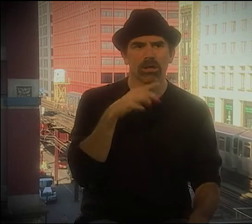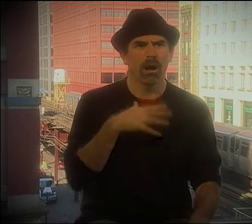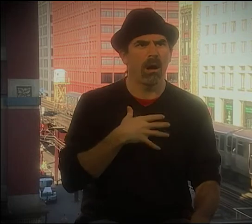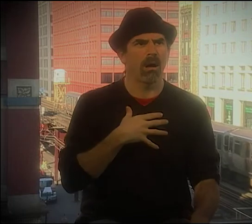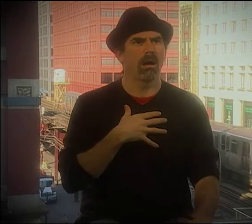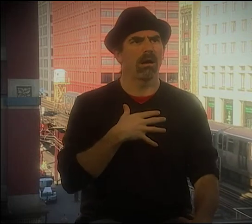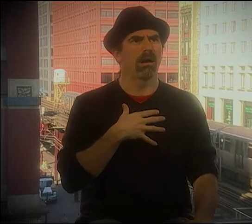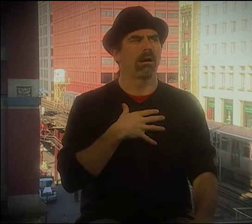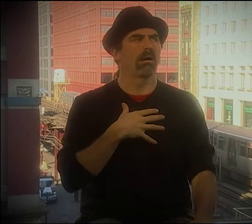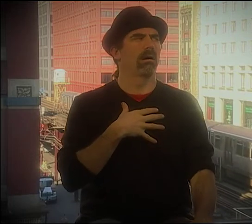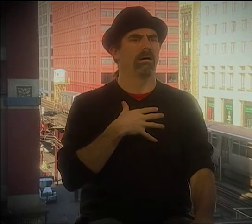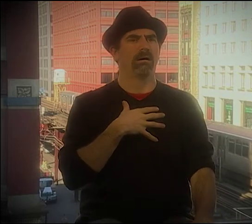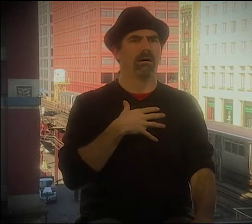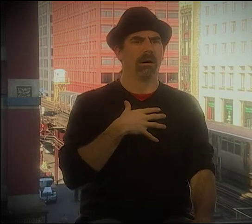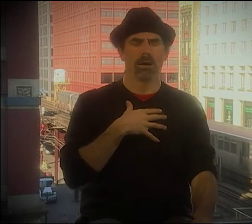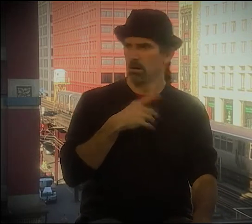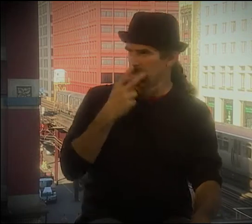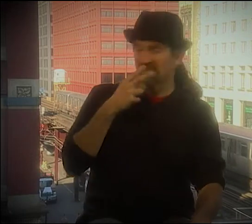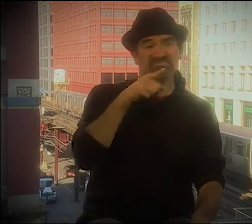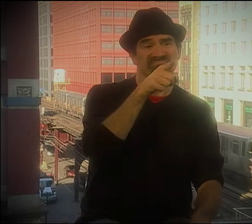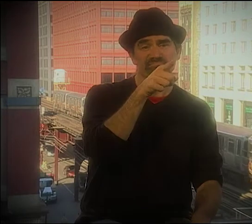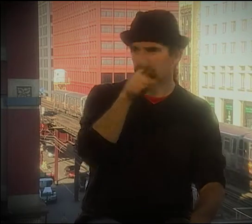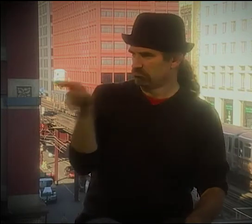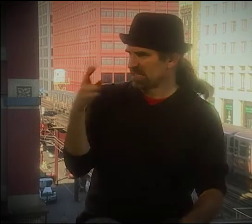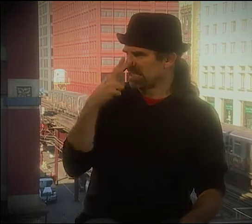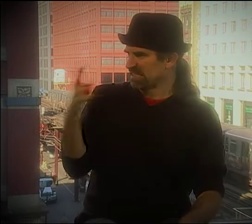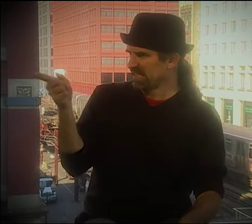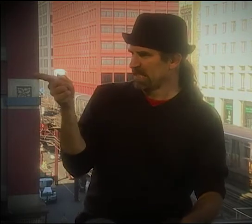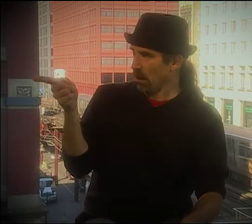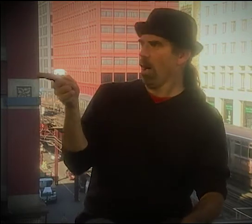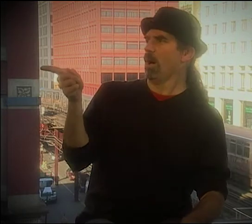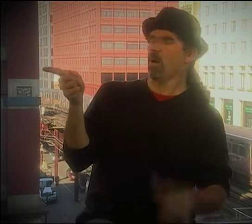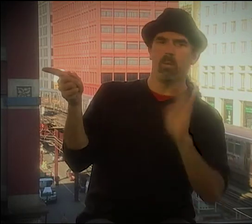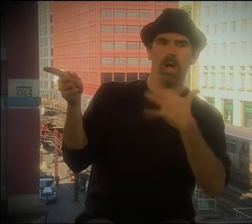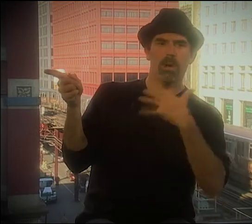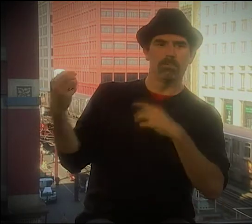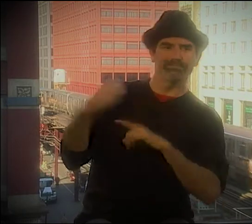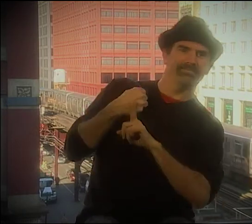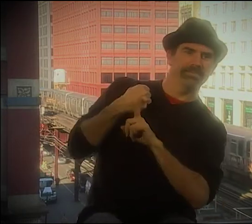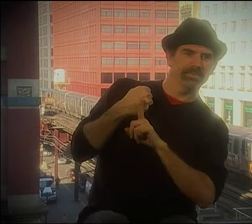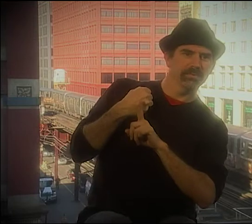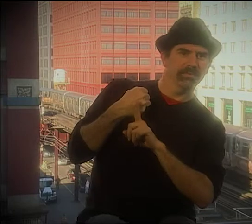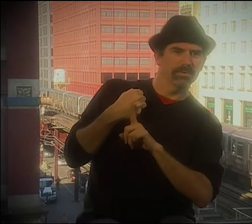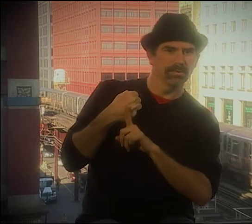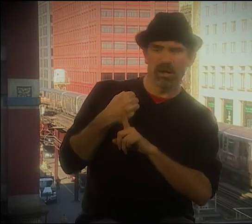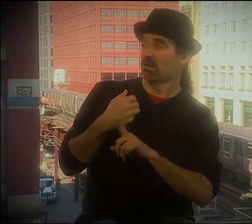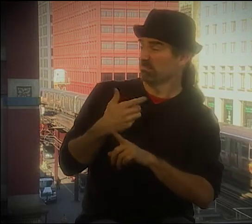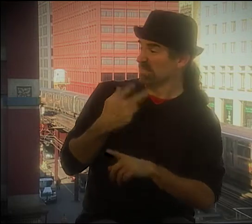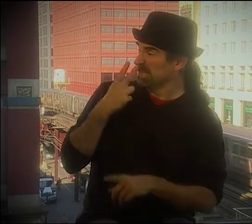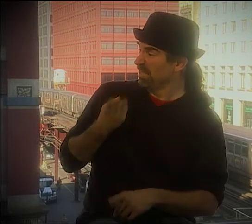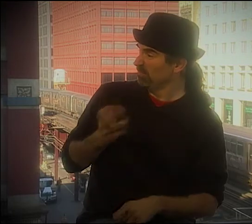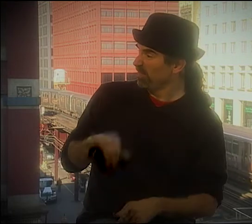AND THE DEAF AUDIENCE SAW THIS, AND I REMEMBER PATRICK GRAYBILL WAS LOOKING UP AND GOING, "HUH?"